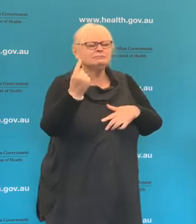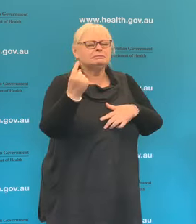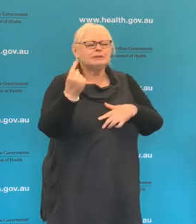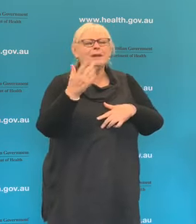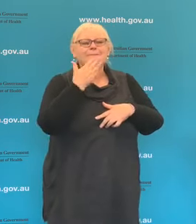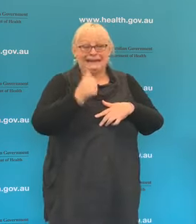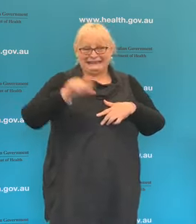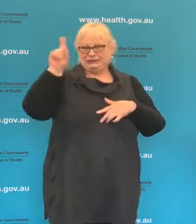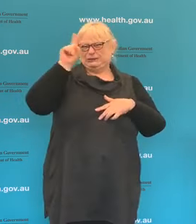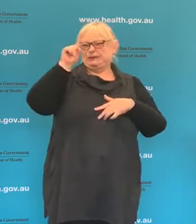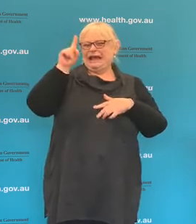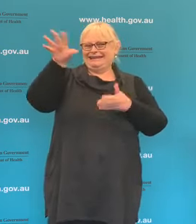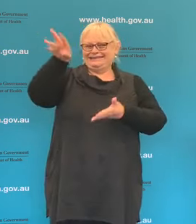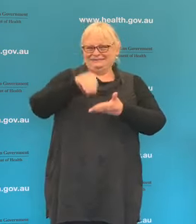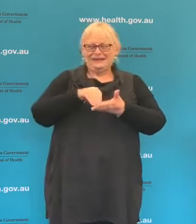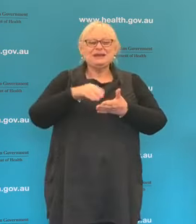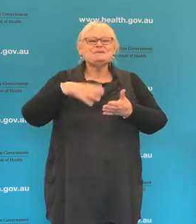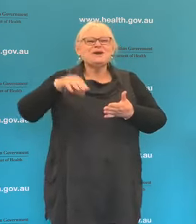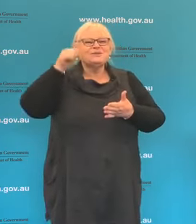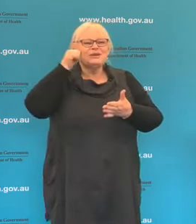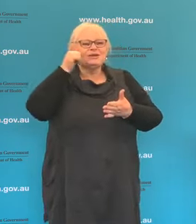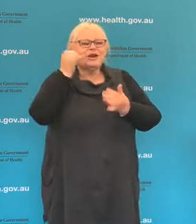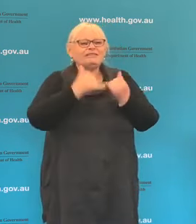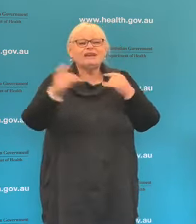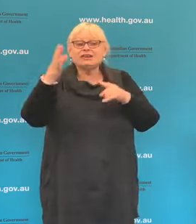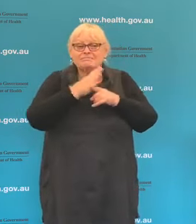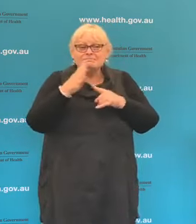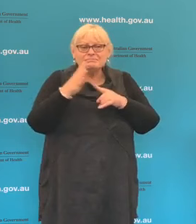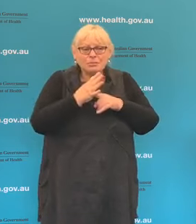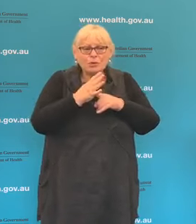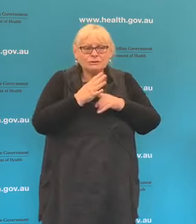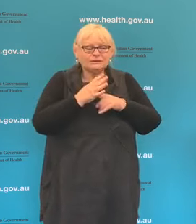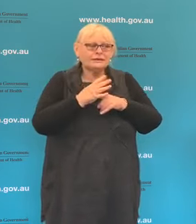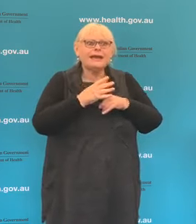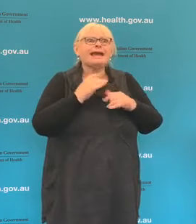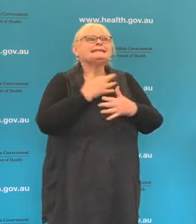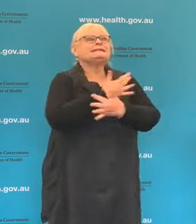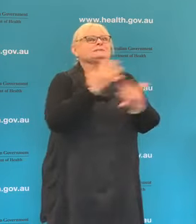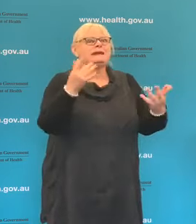today. As we all know, it's very important that as many people as possible right